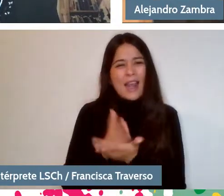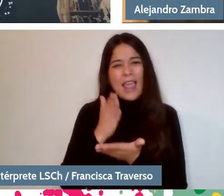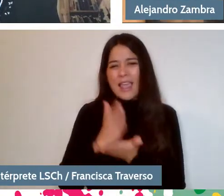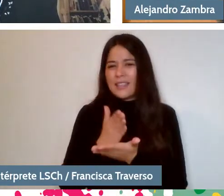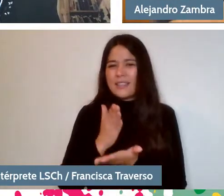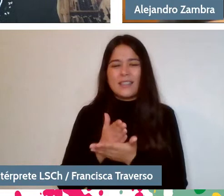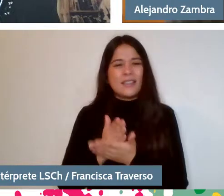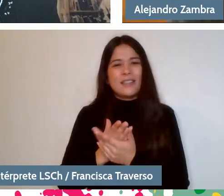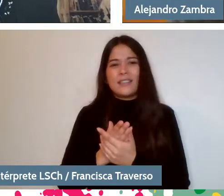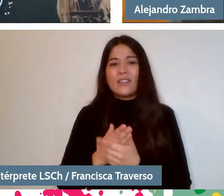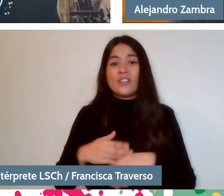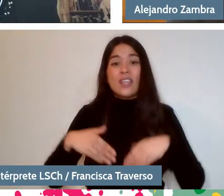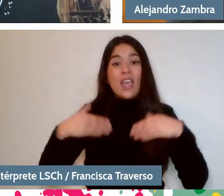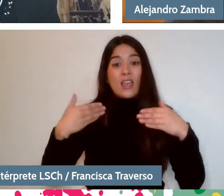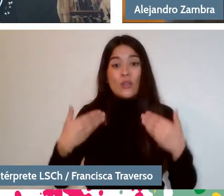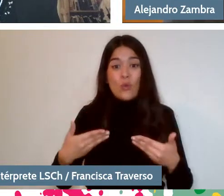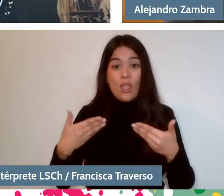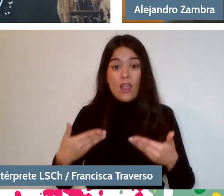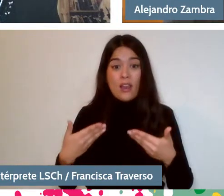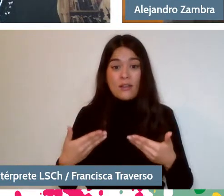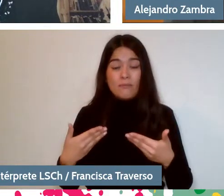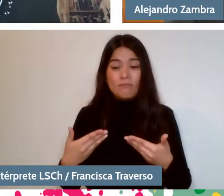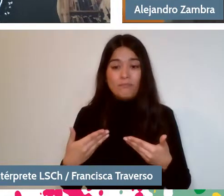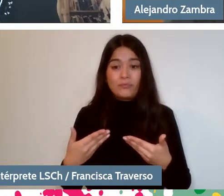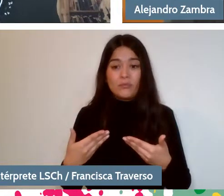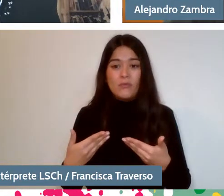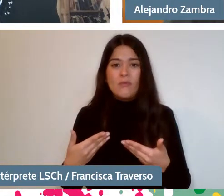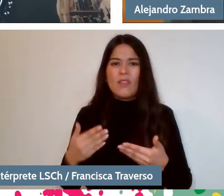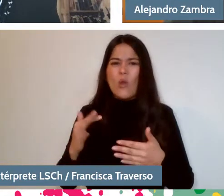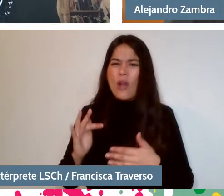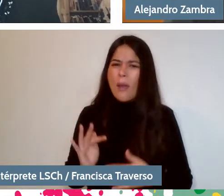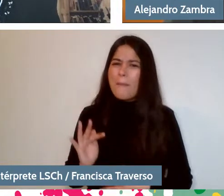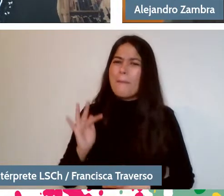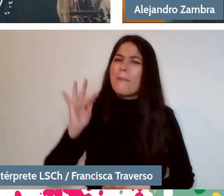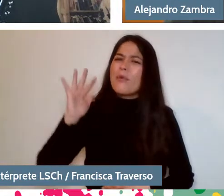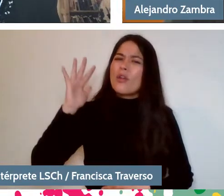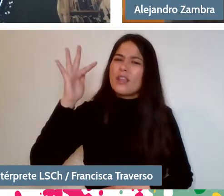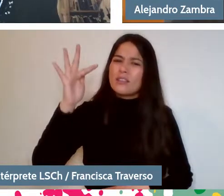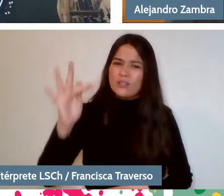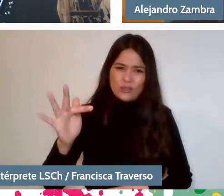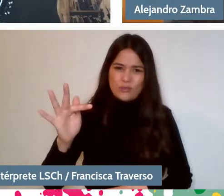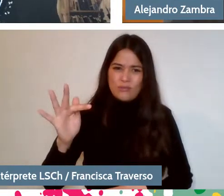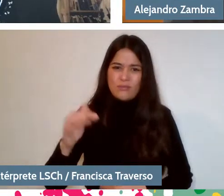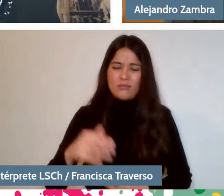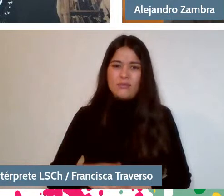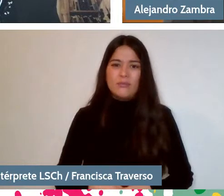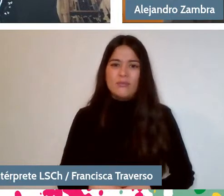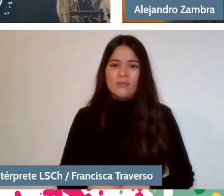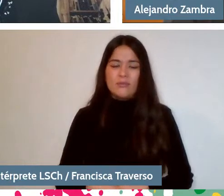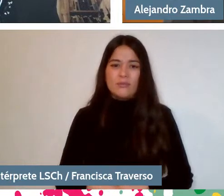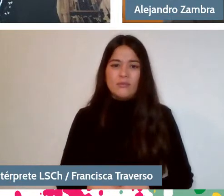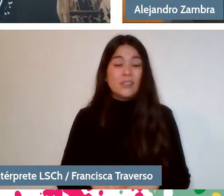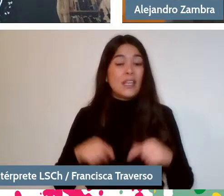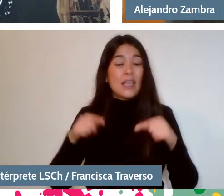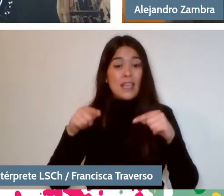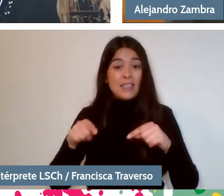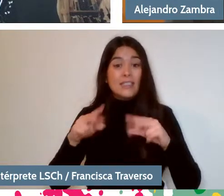it seems to me as a projection of that and those discussions are messy.